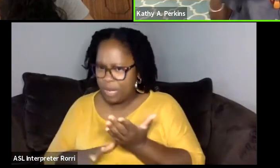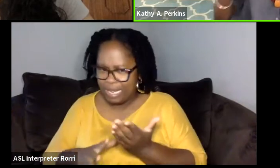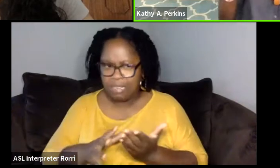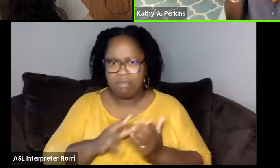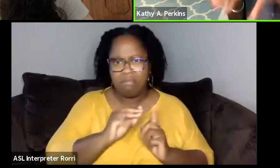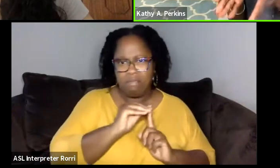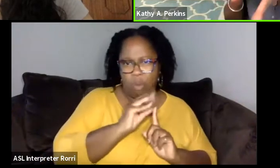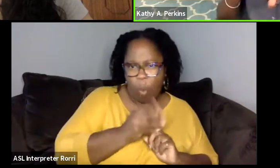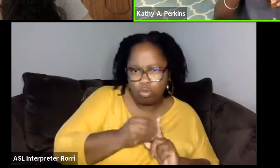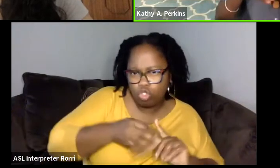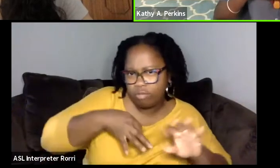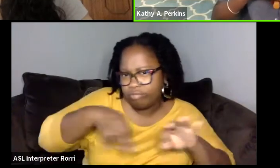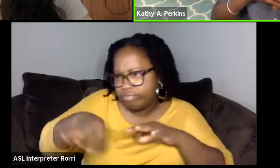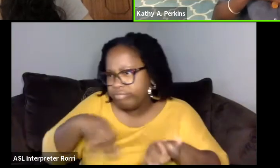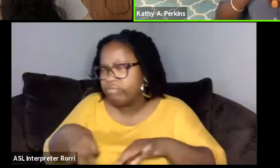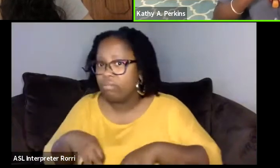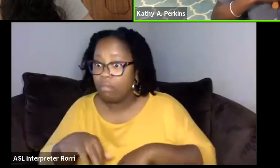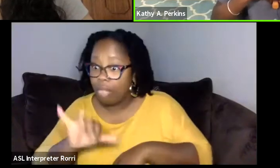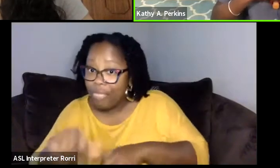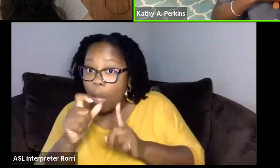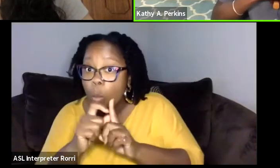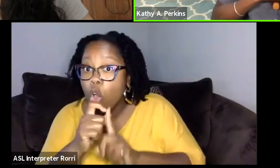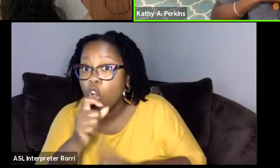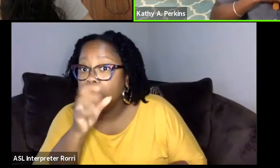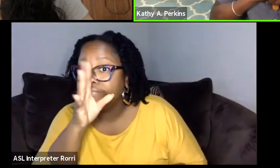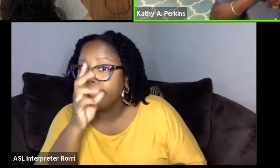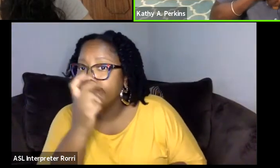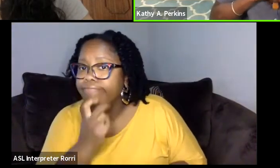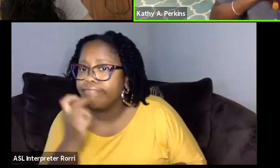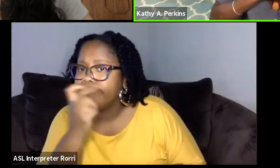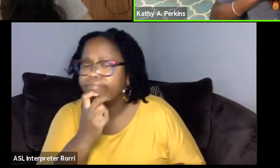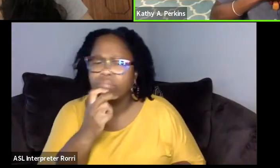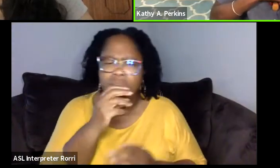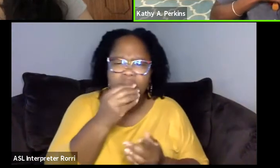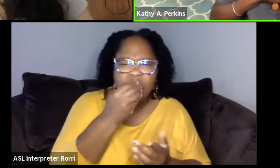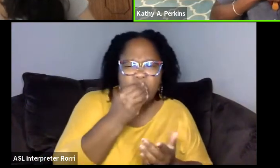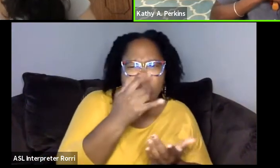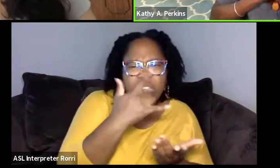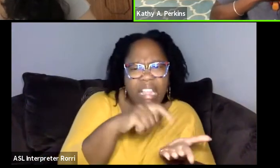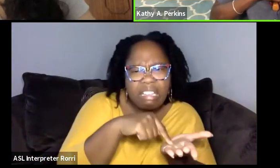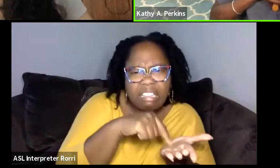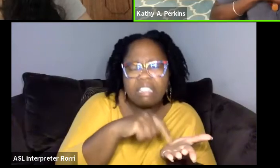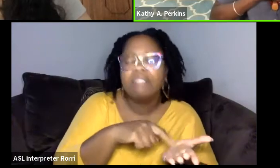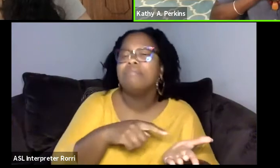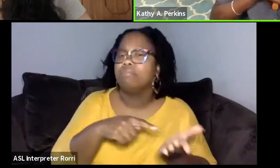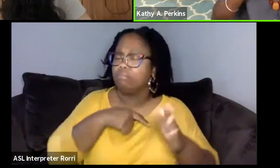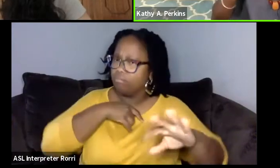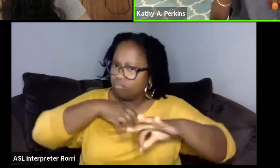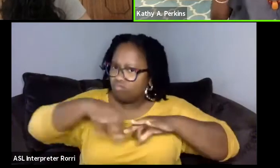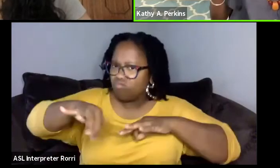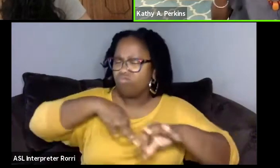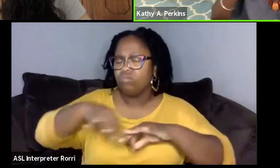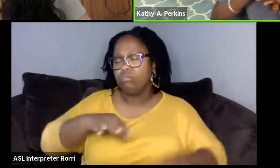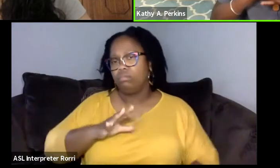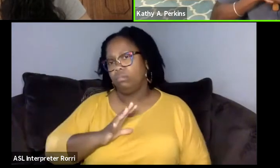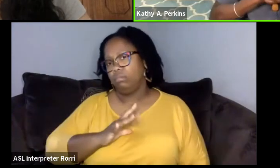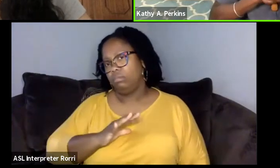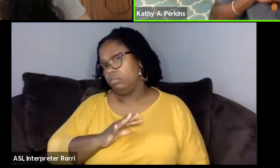this is how you pronounce this word. This is what this movement. And it was a wonderful experience. And we did a public reading of it.